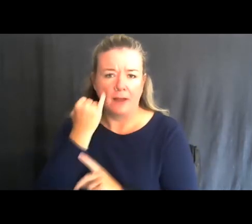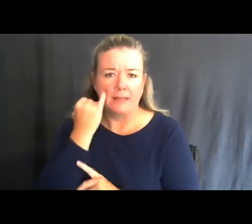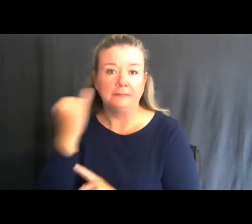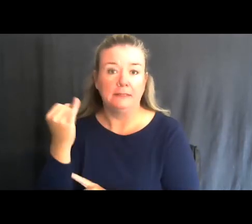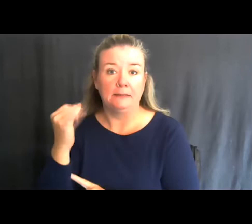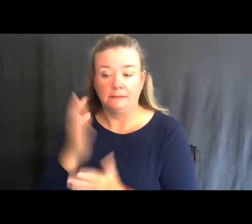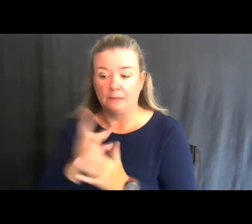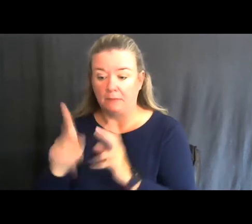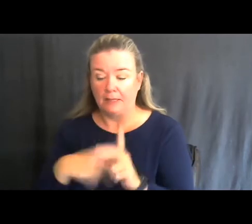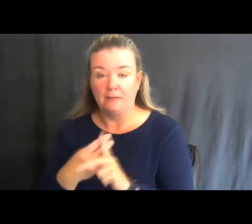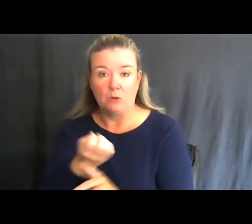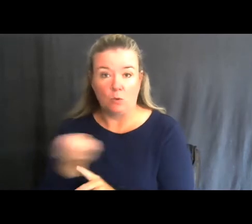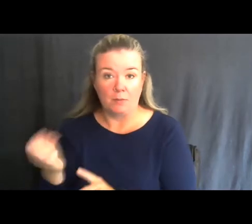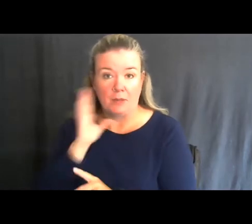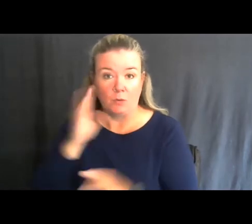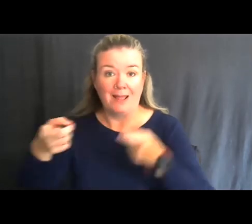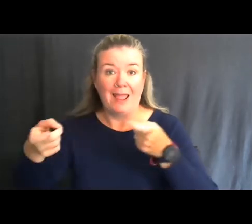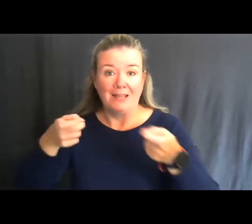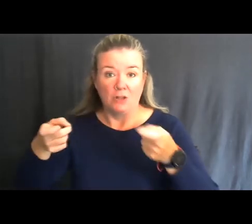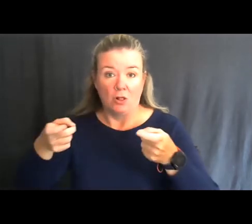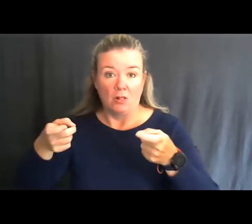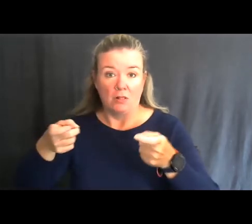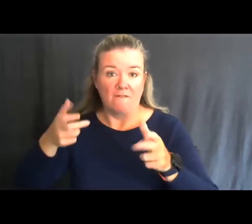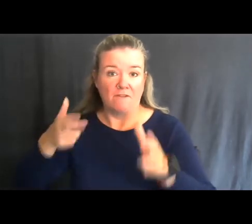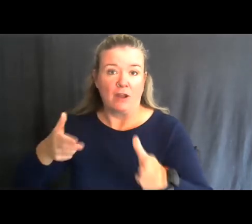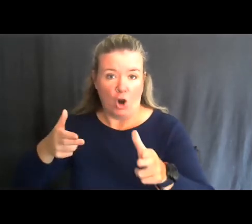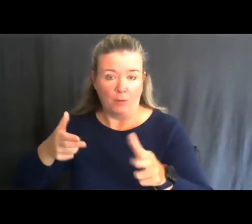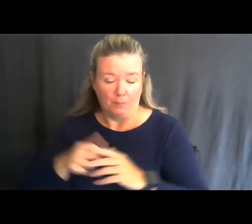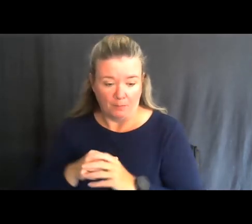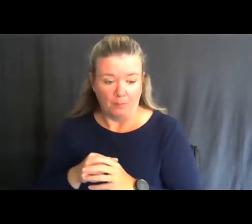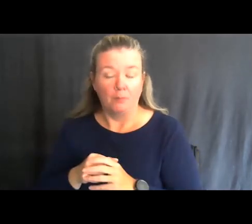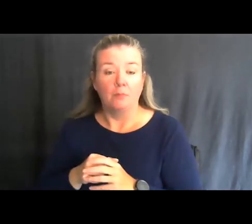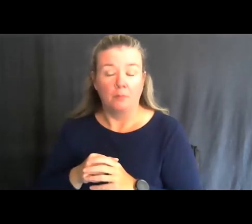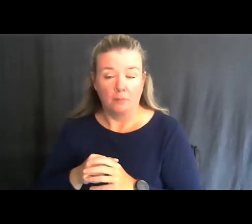kind of equipment that would handle a firearm and then be able for the person to be able